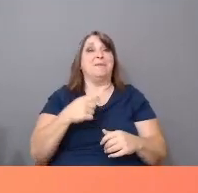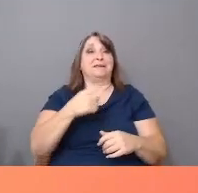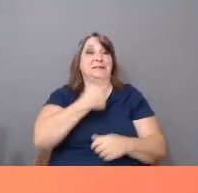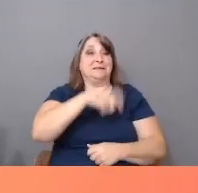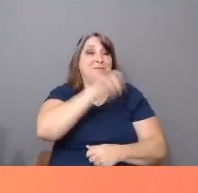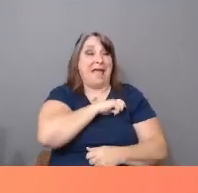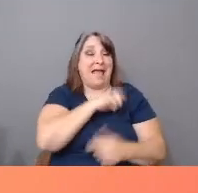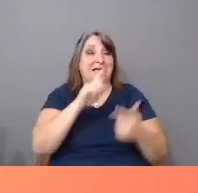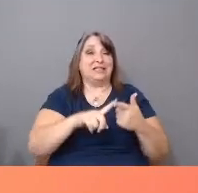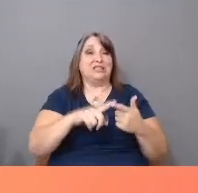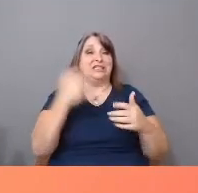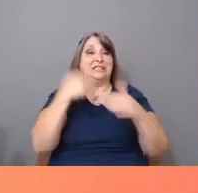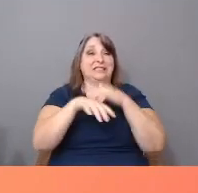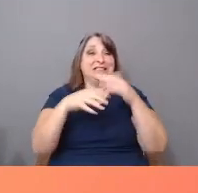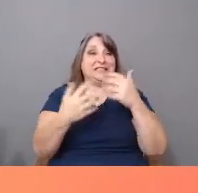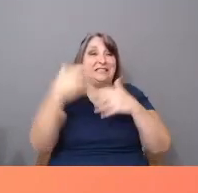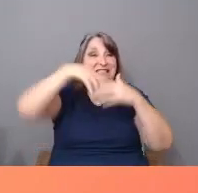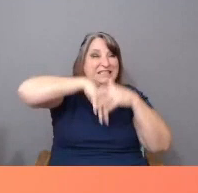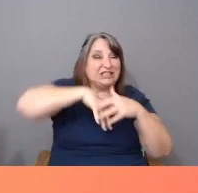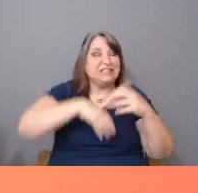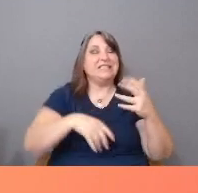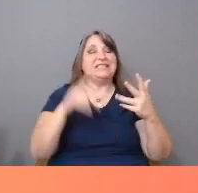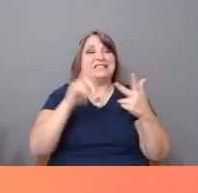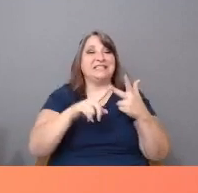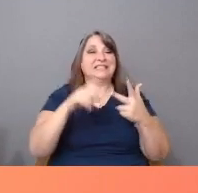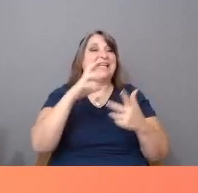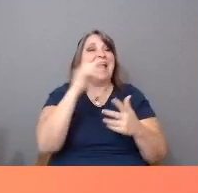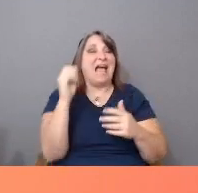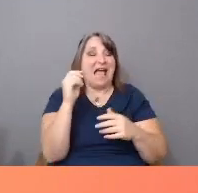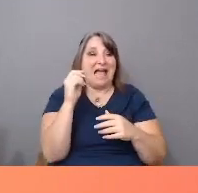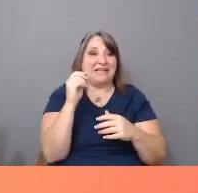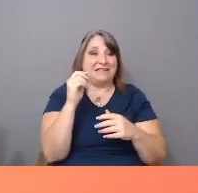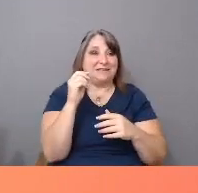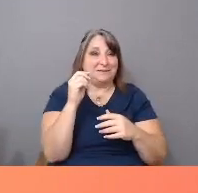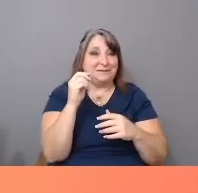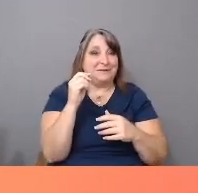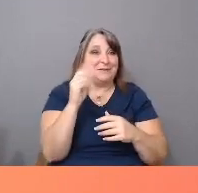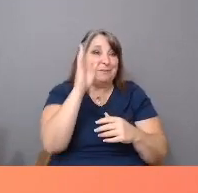a mix of cultures and allegiances that predict the increasingly mixed-race culture